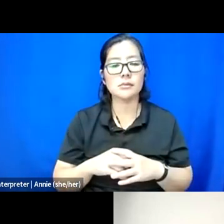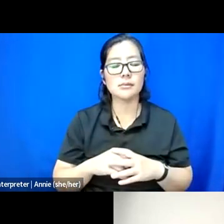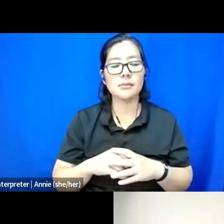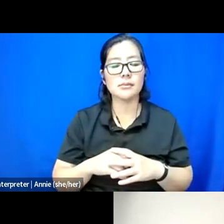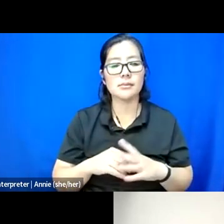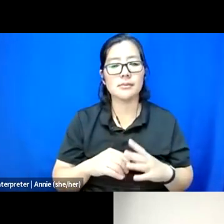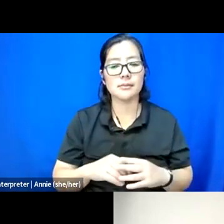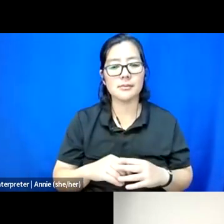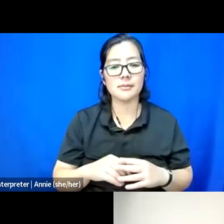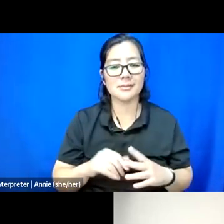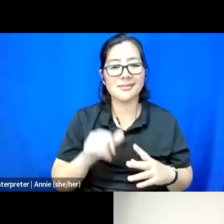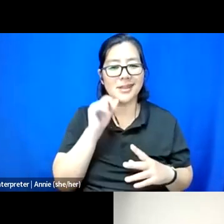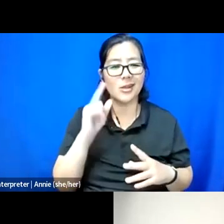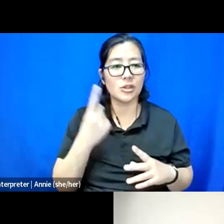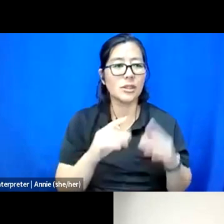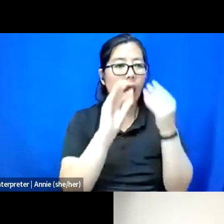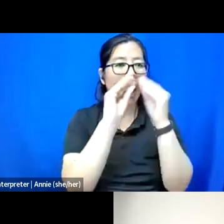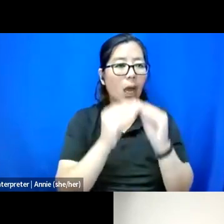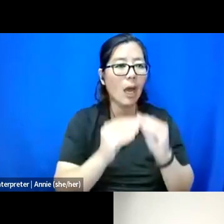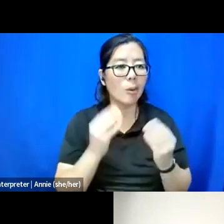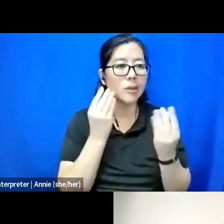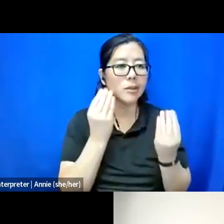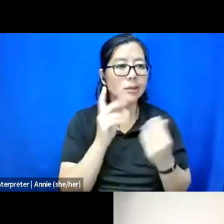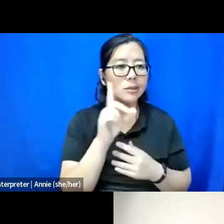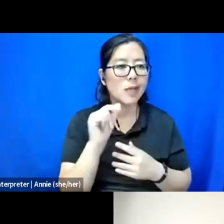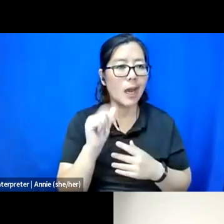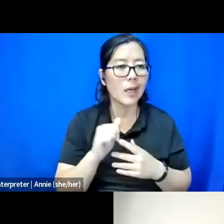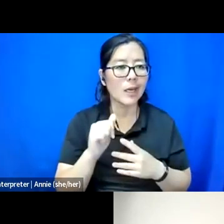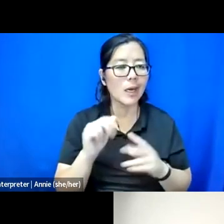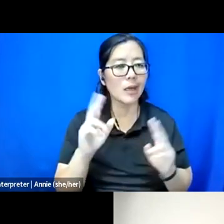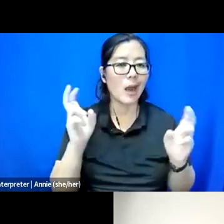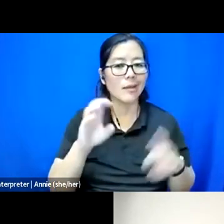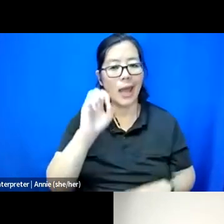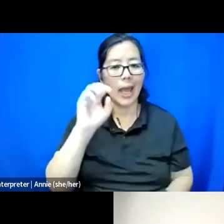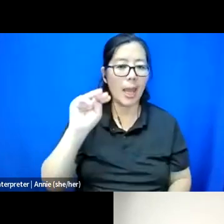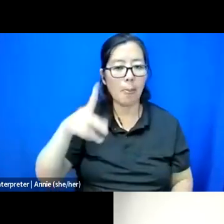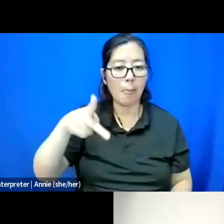and the numbers and what we call empirical data, but also the emotion that is attached